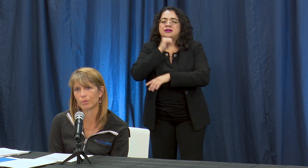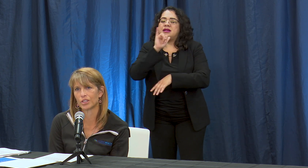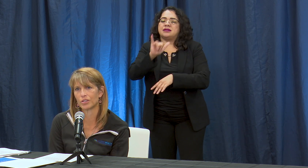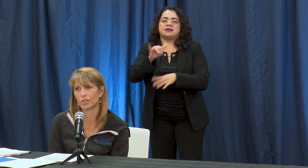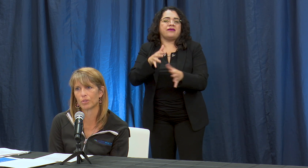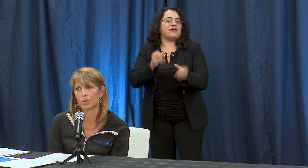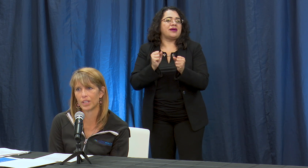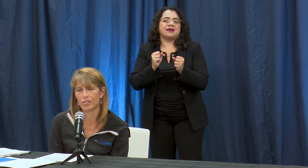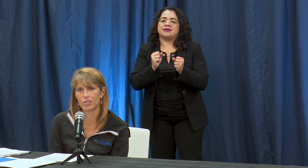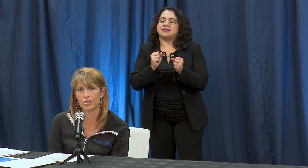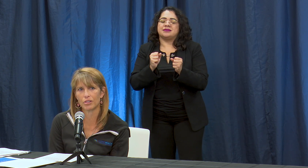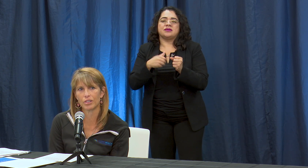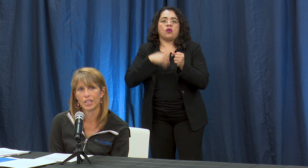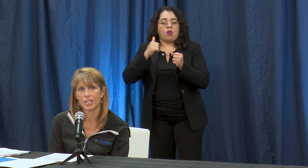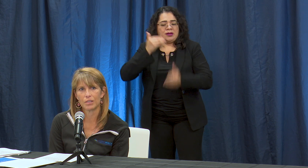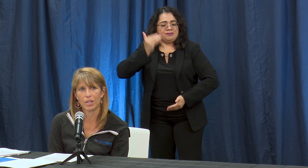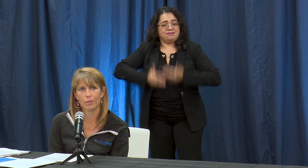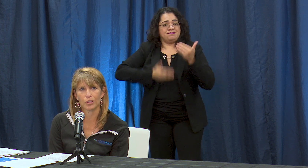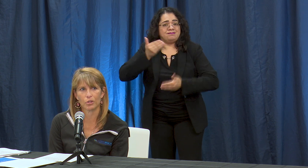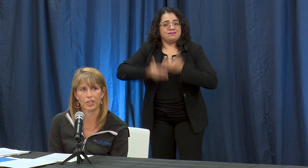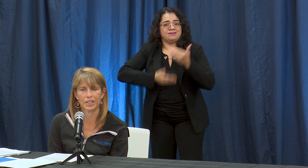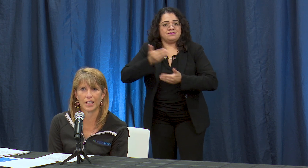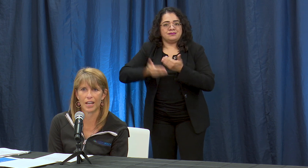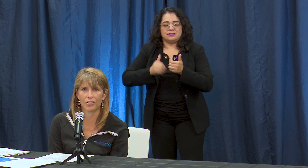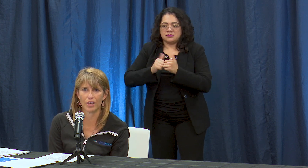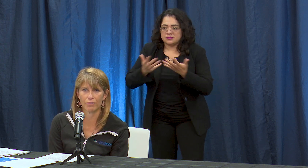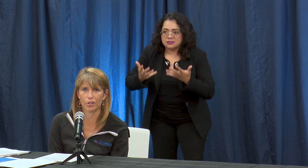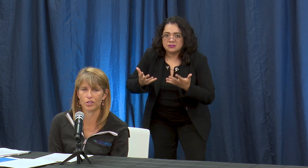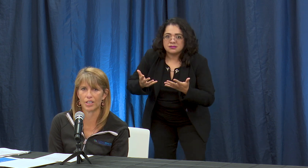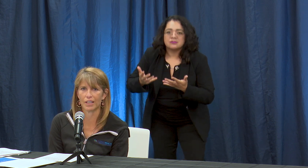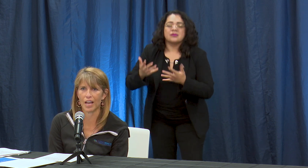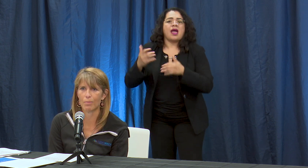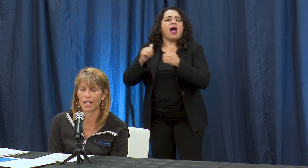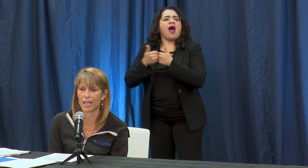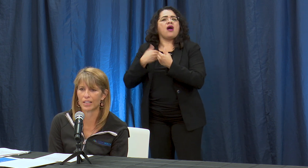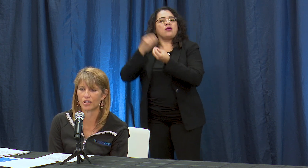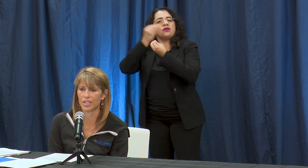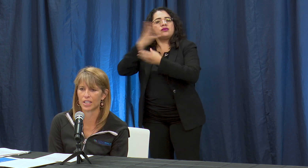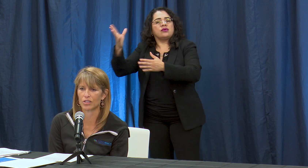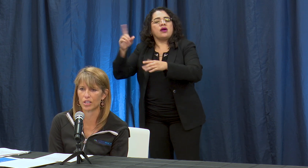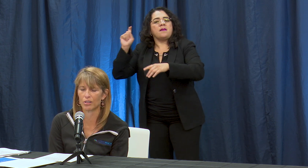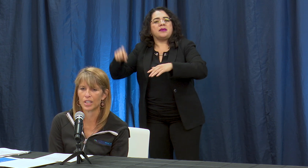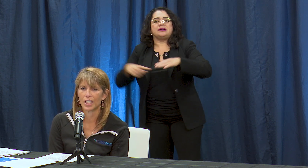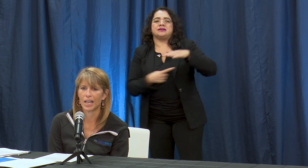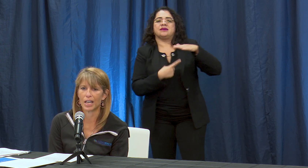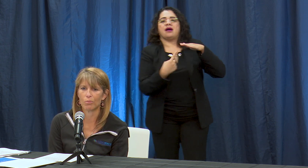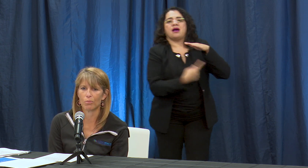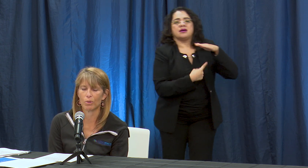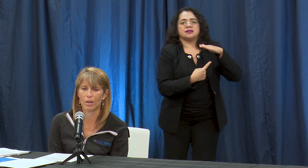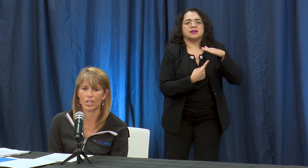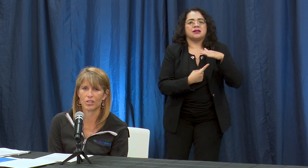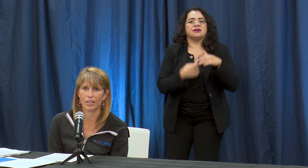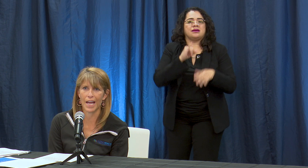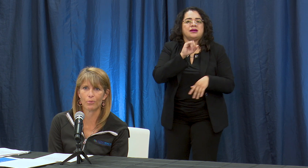able to do the work we need to do to be able to quarantine and isolate folks. You're hearing a lot about contact tracing so we want to make sure the labs